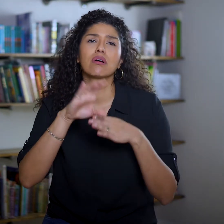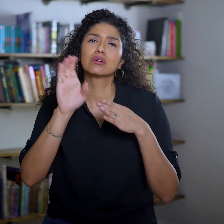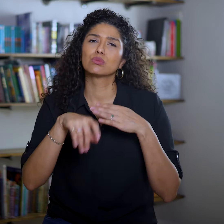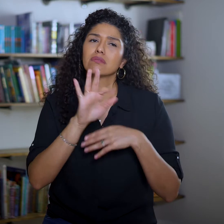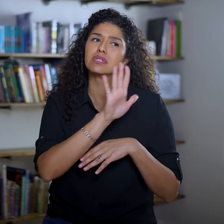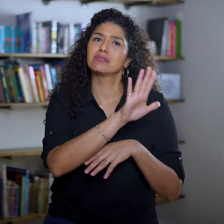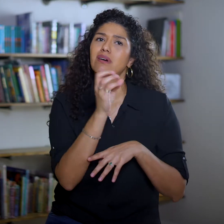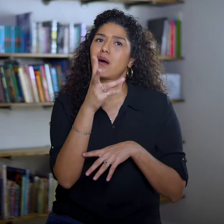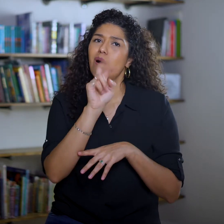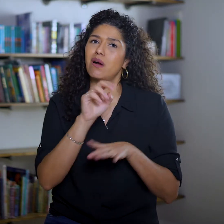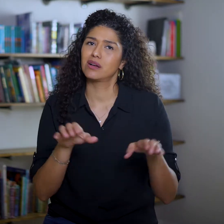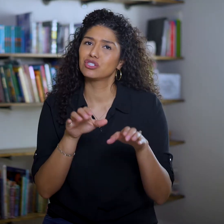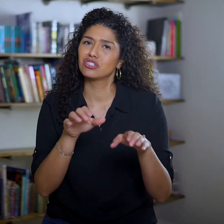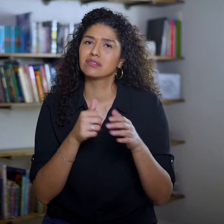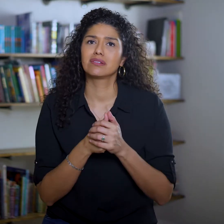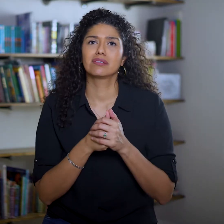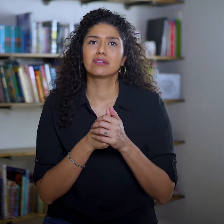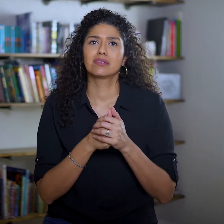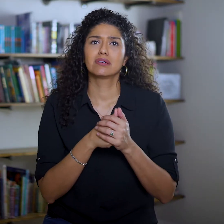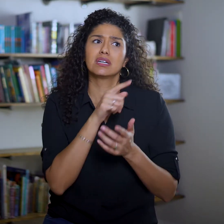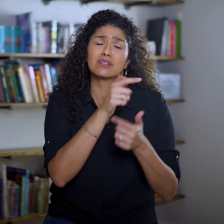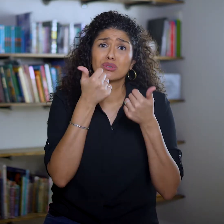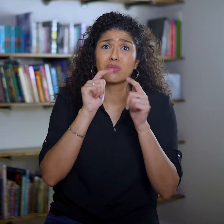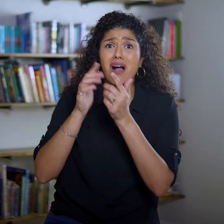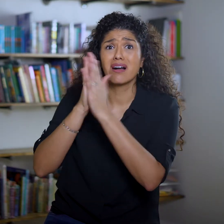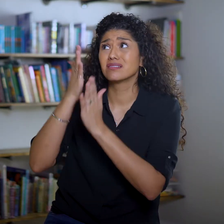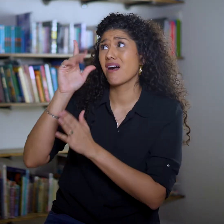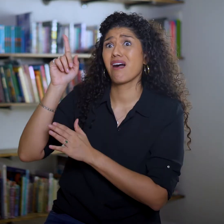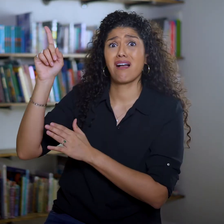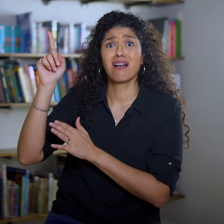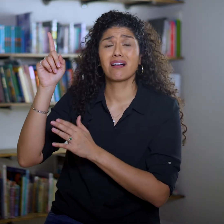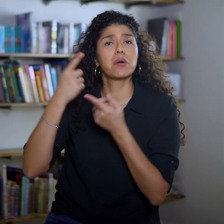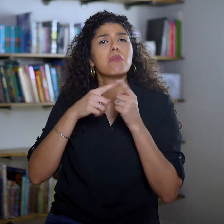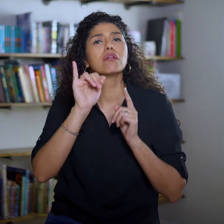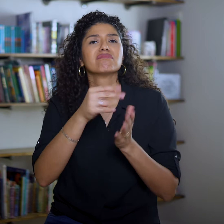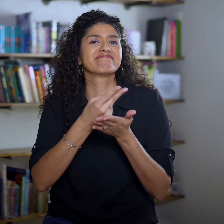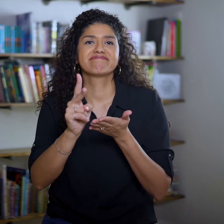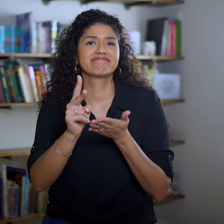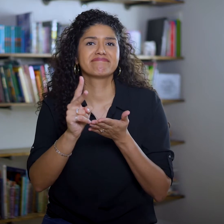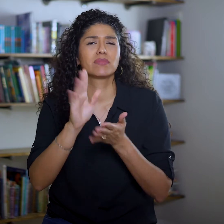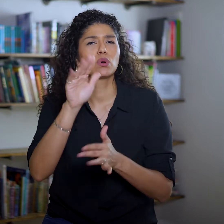are the consequences of his own actions. He tries to inquire of God, but that falls through,